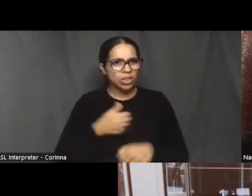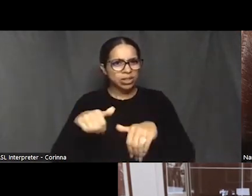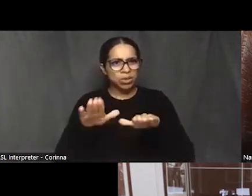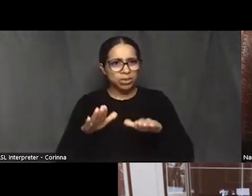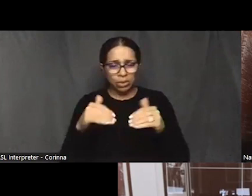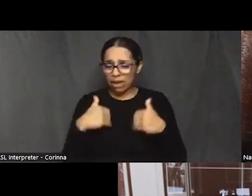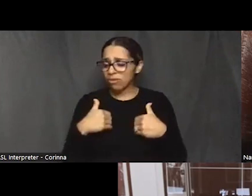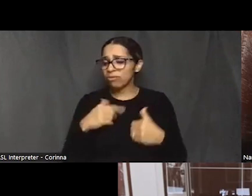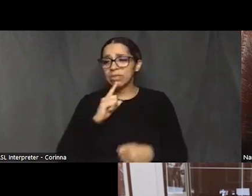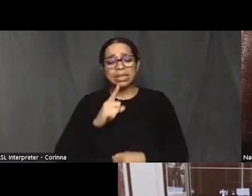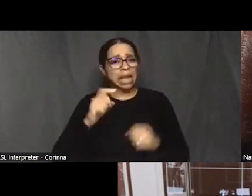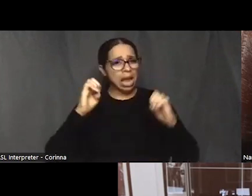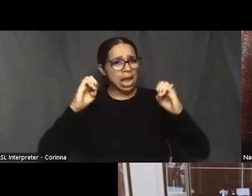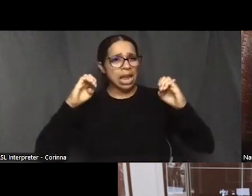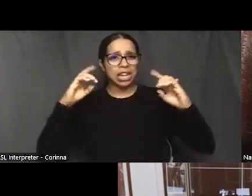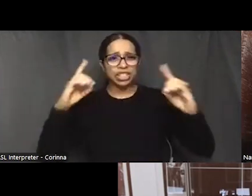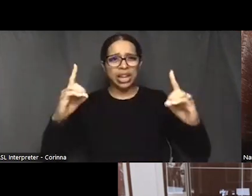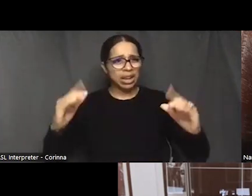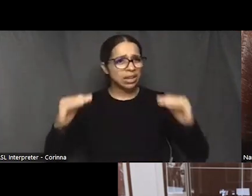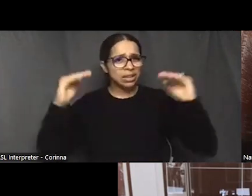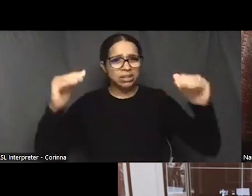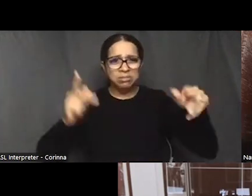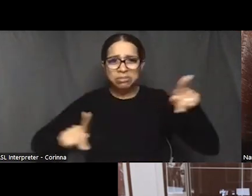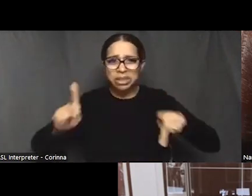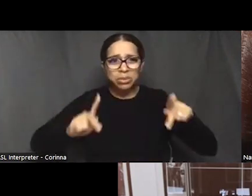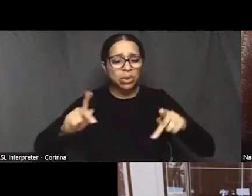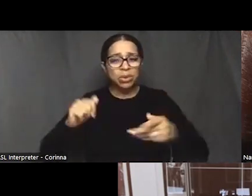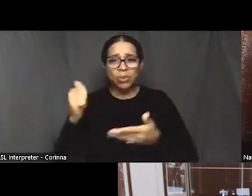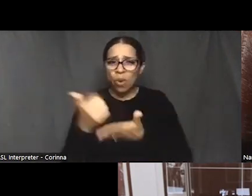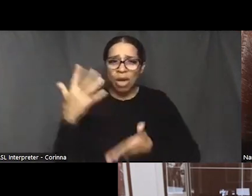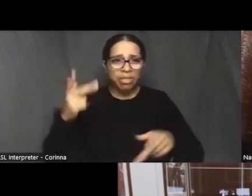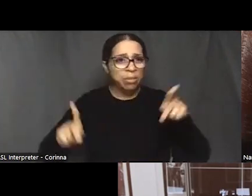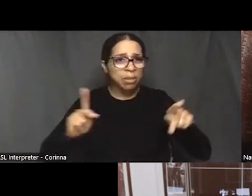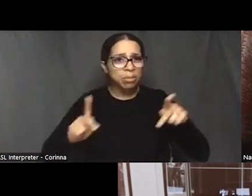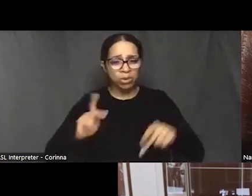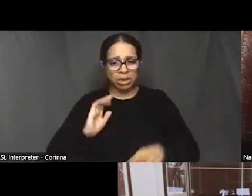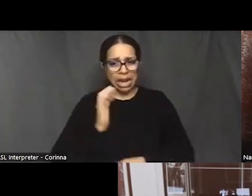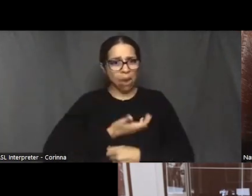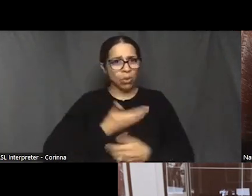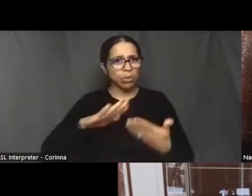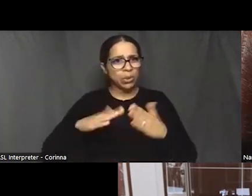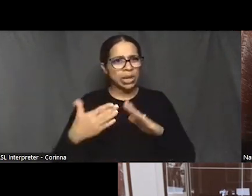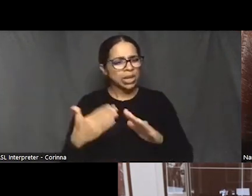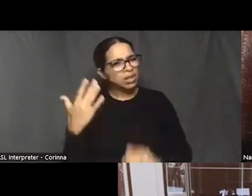We have very wealthy people in the diaspora. Why aren't they stepping up